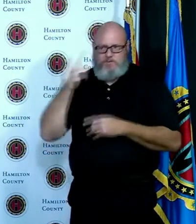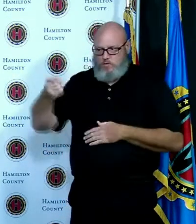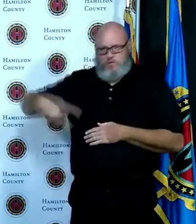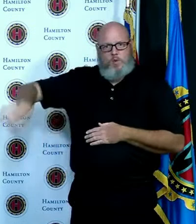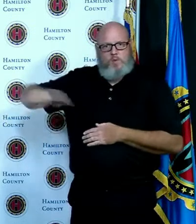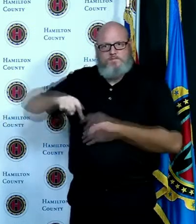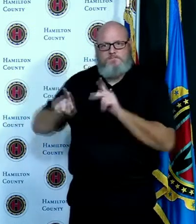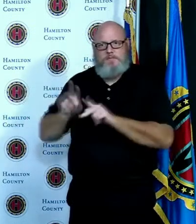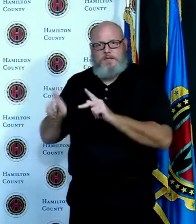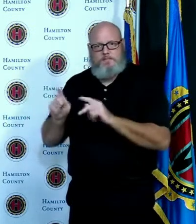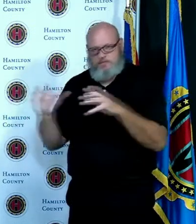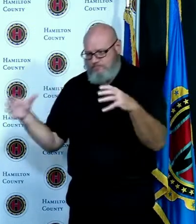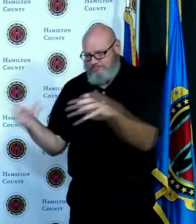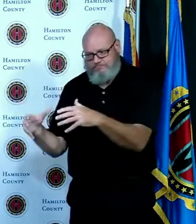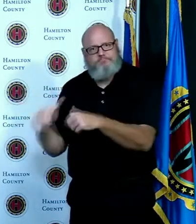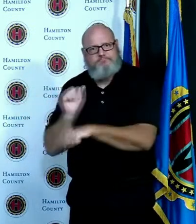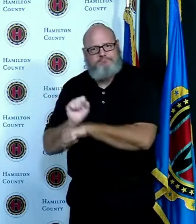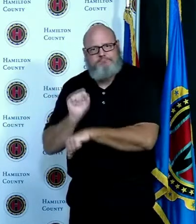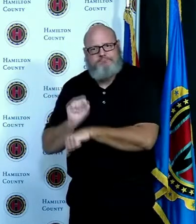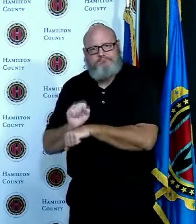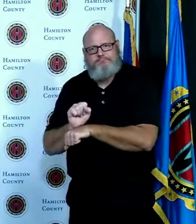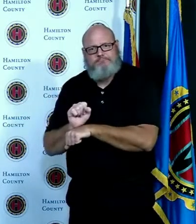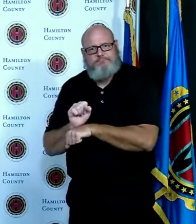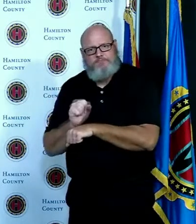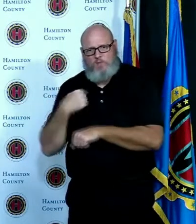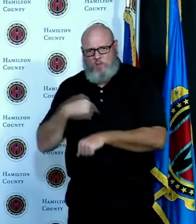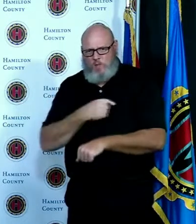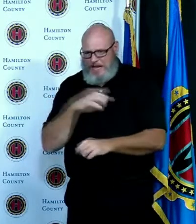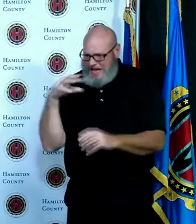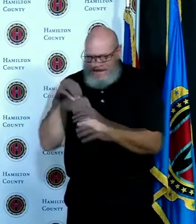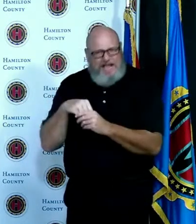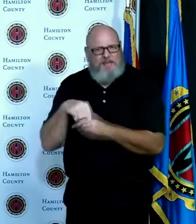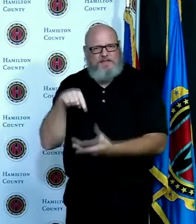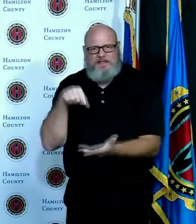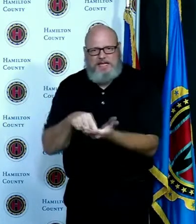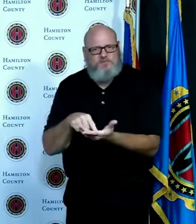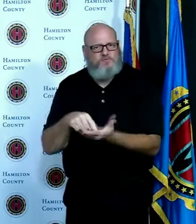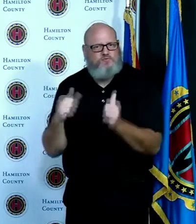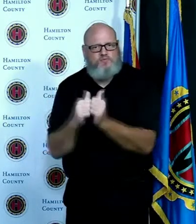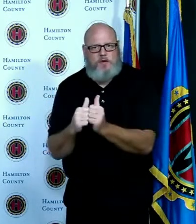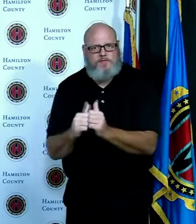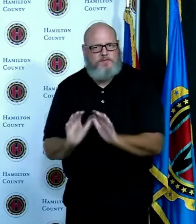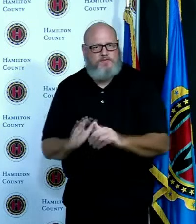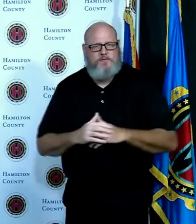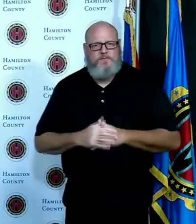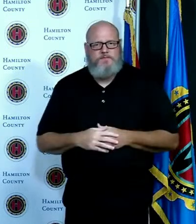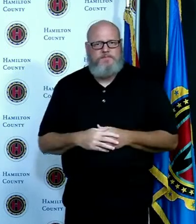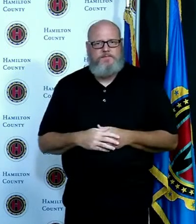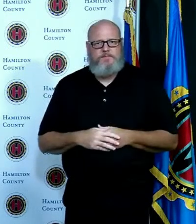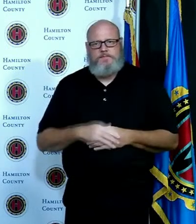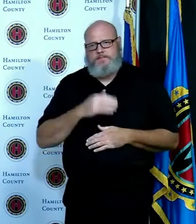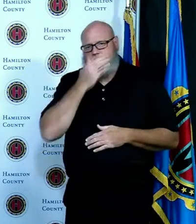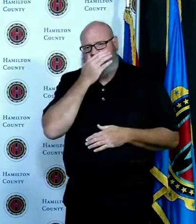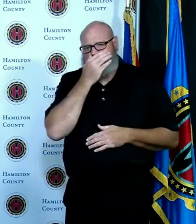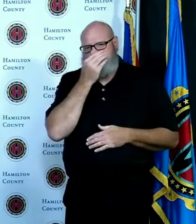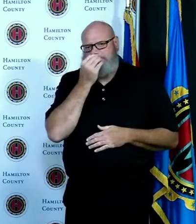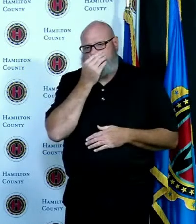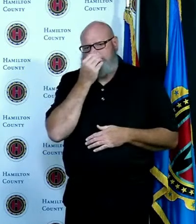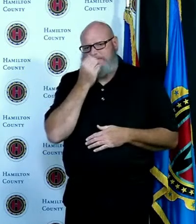call were the reasons for the spread and how we can talk differently or talk to different groups